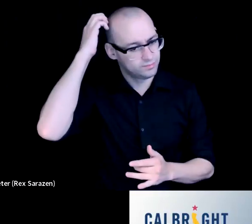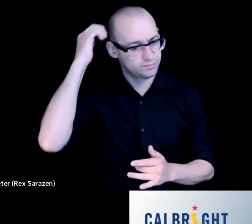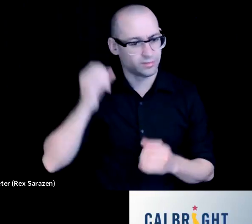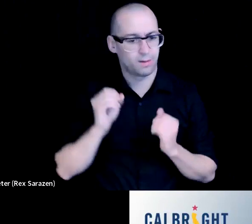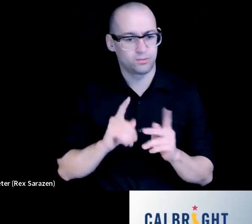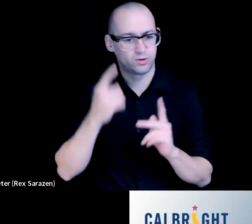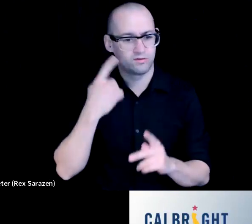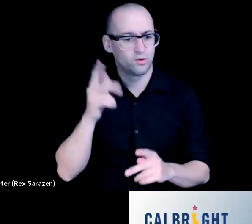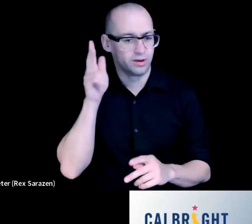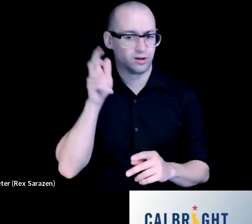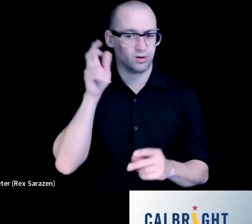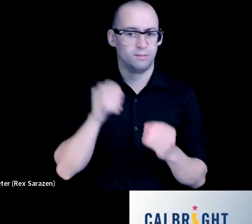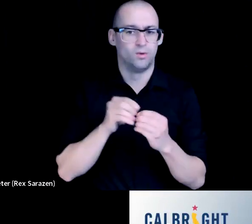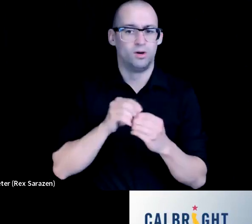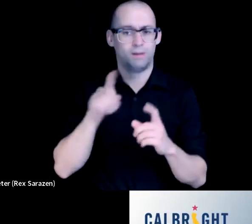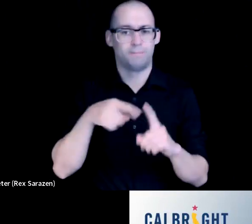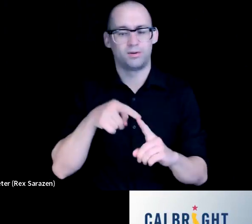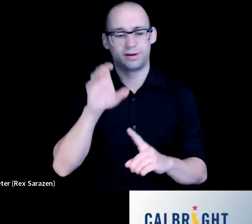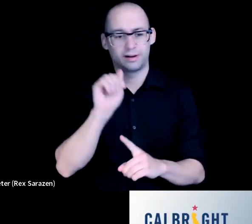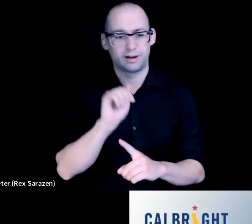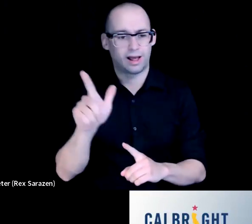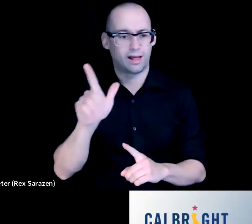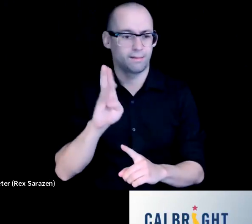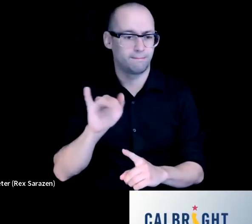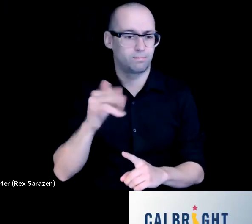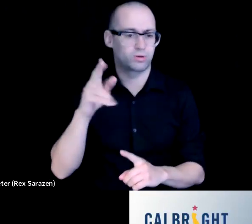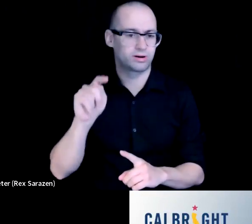of hear more about Calbright and pursue the opportunity of color right, and bringing it